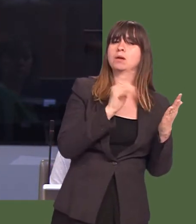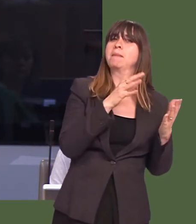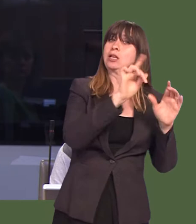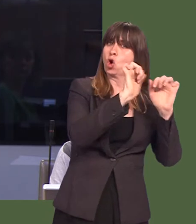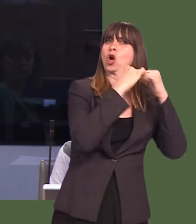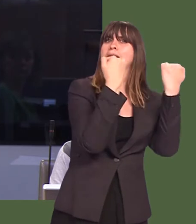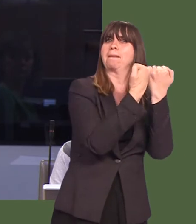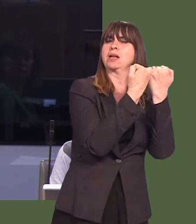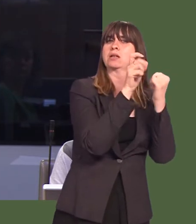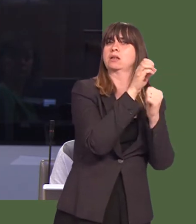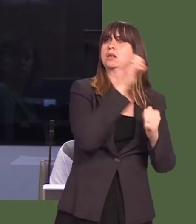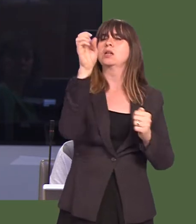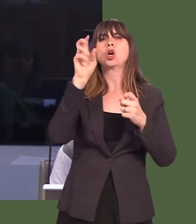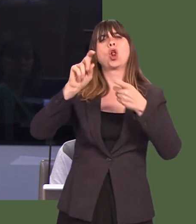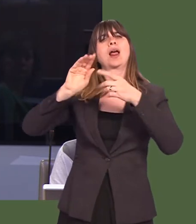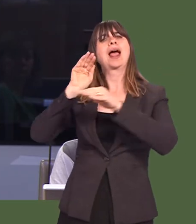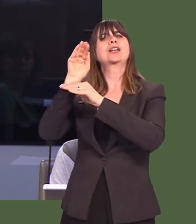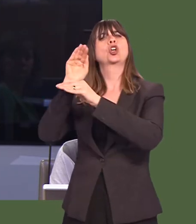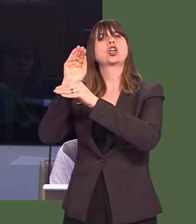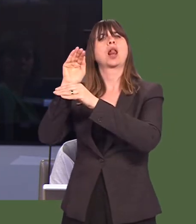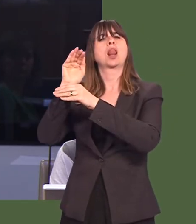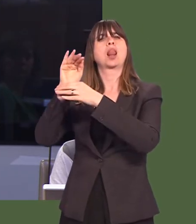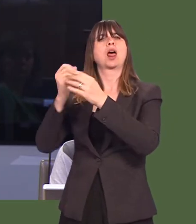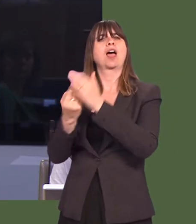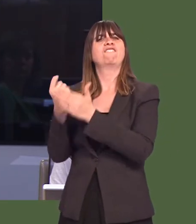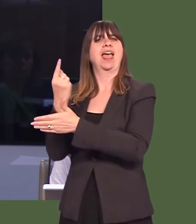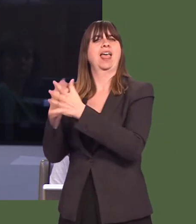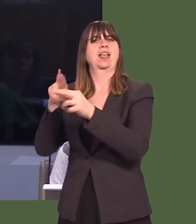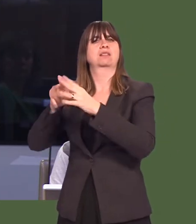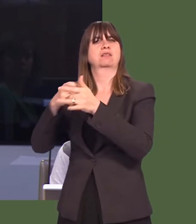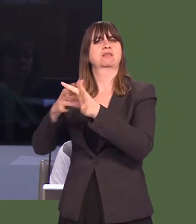a member of his Cabinet as the external affairs Cabinet Secretary for our country, in order